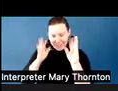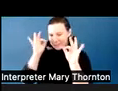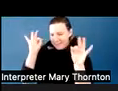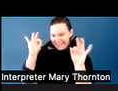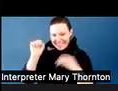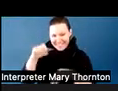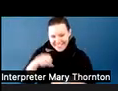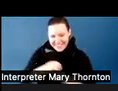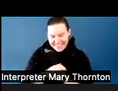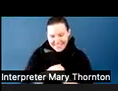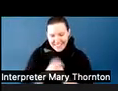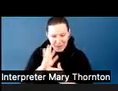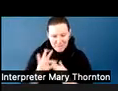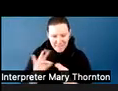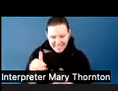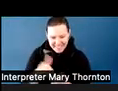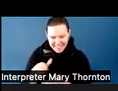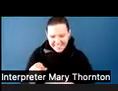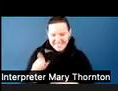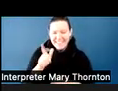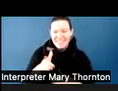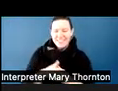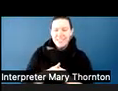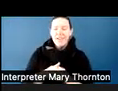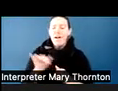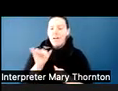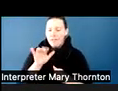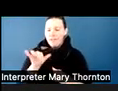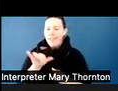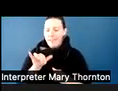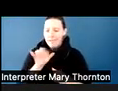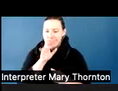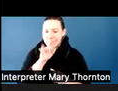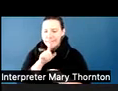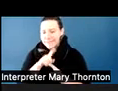A little bit like trying to communicate in a foreign language, where you don't know